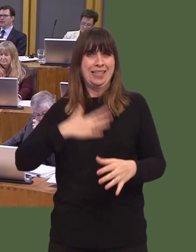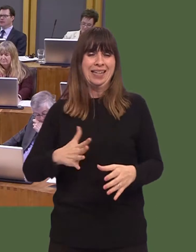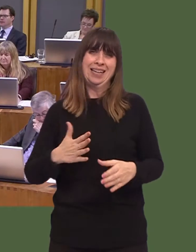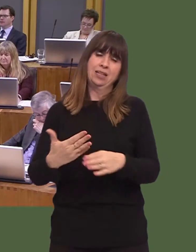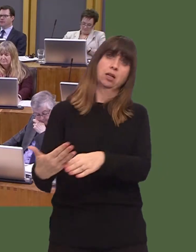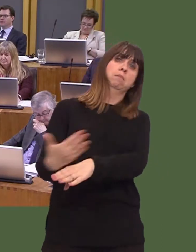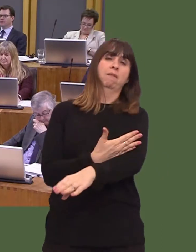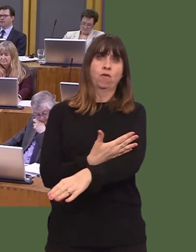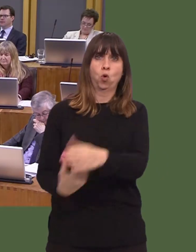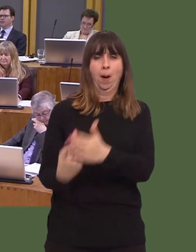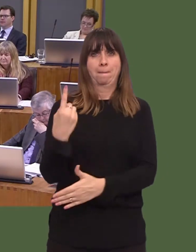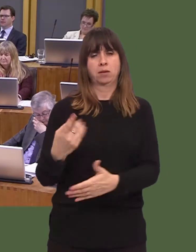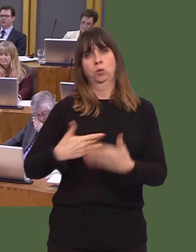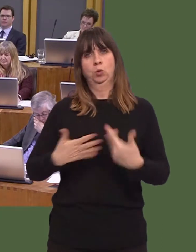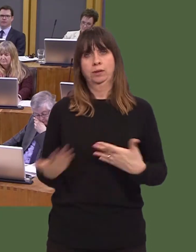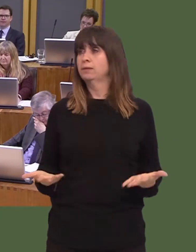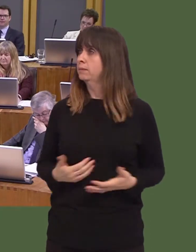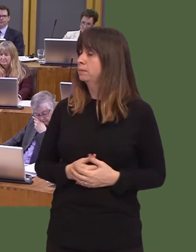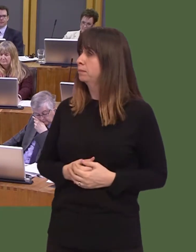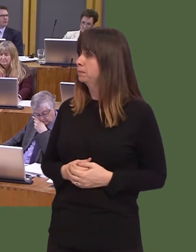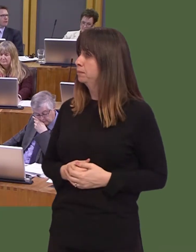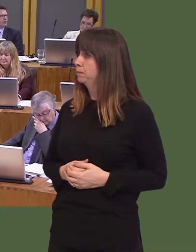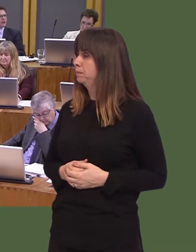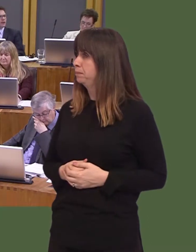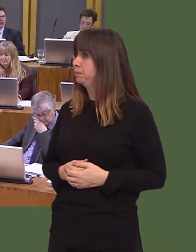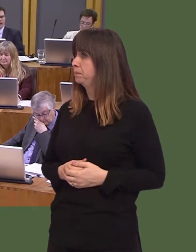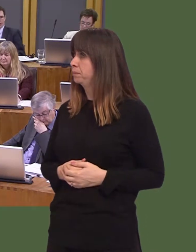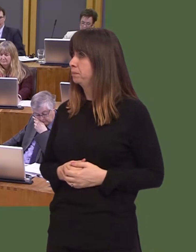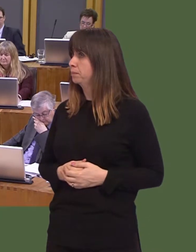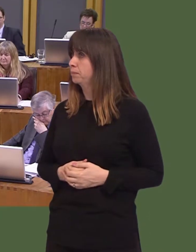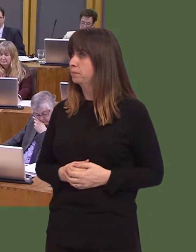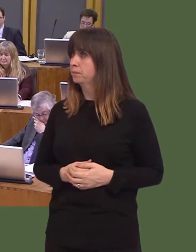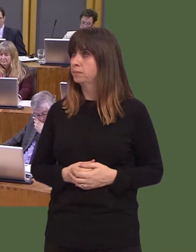Carwyn Jones: Weíve already introduced a range of initiatives aimed at patients, staff and visitors in relation to healthy eating.